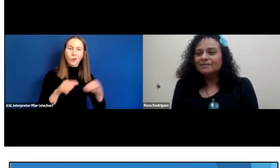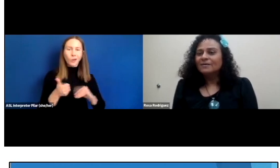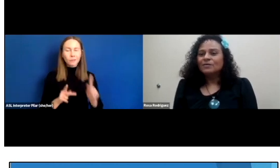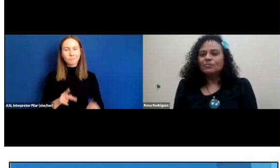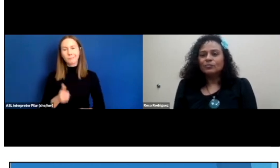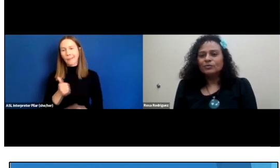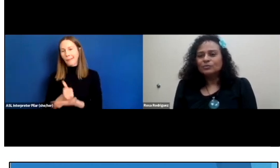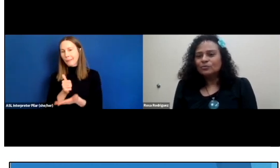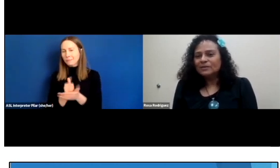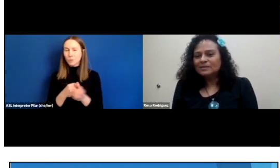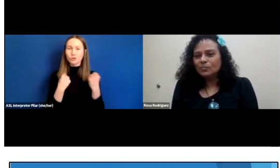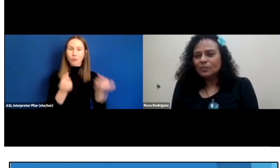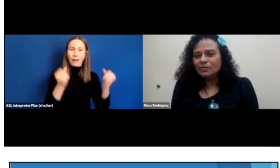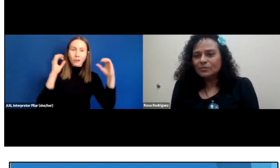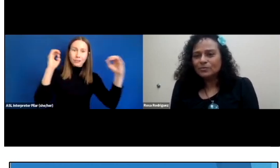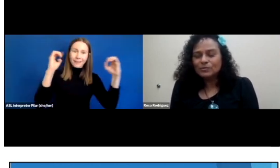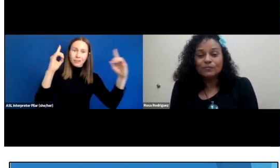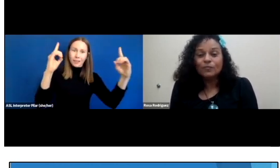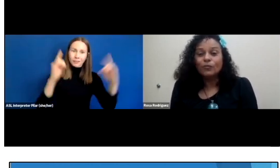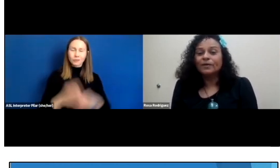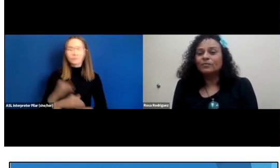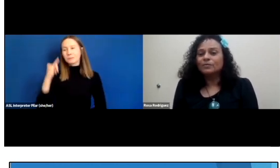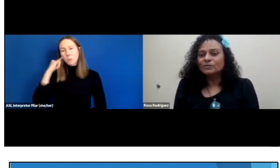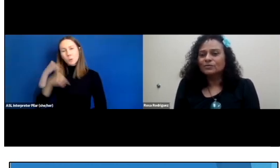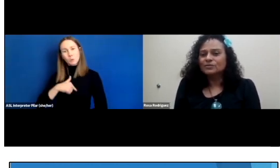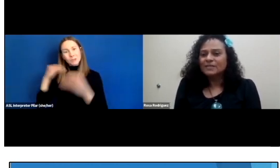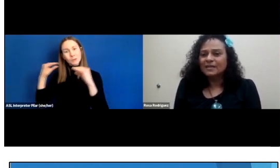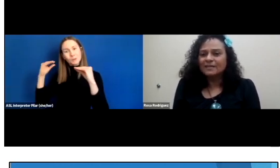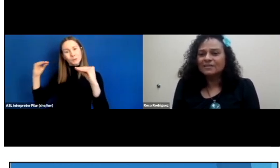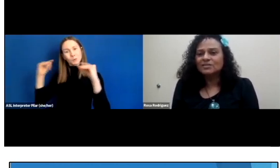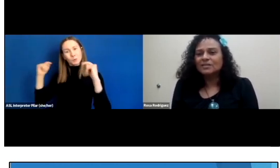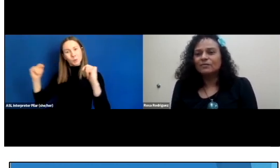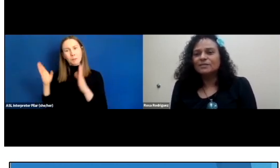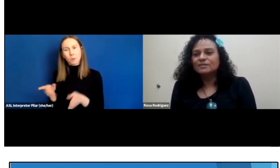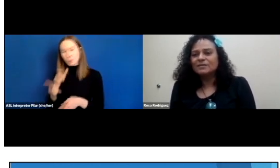When we're tutoring someone who's foreign, who doesn't understand English and now needs